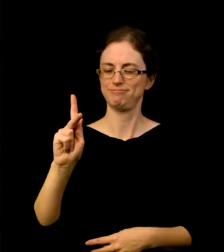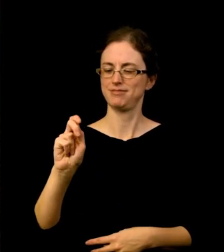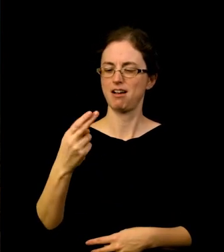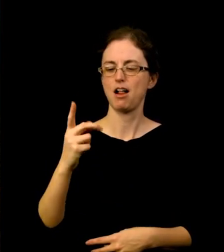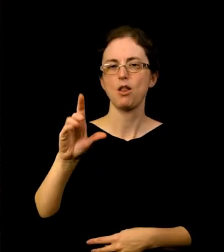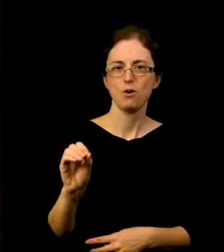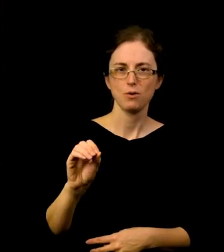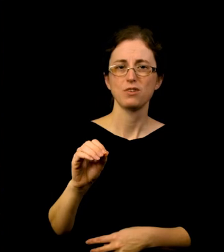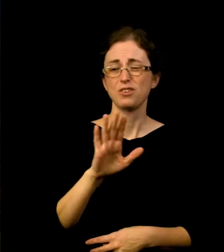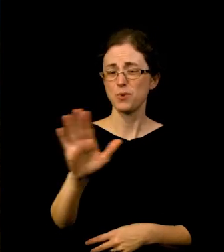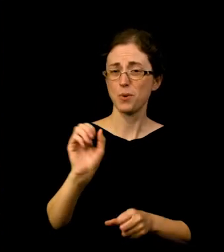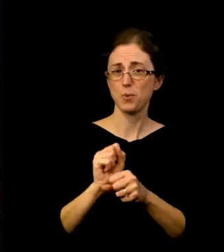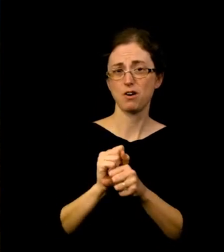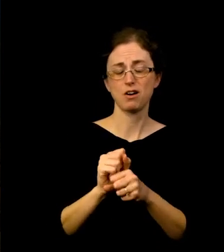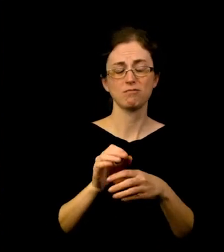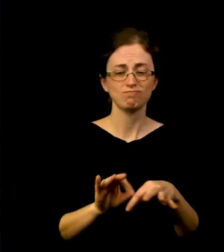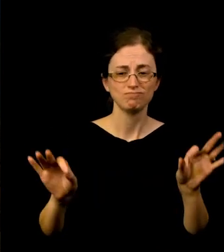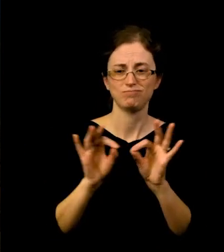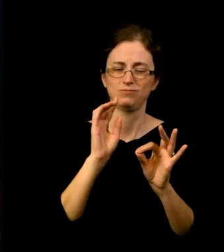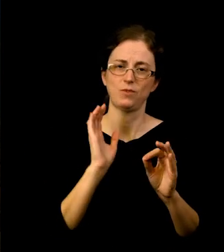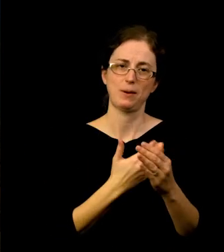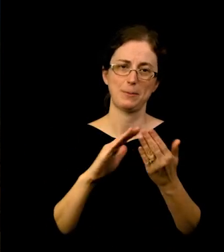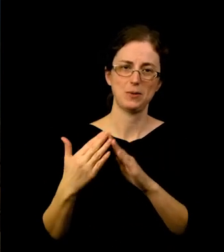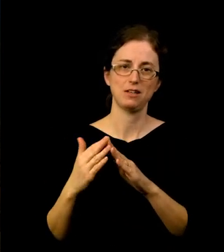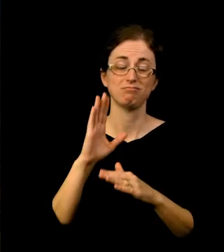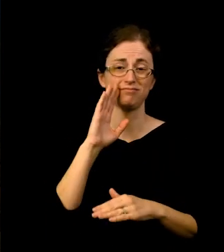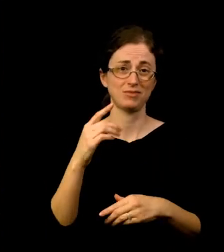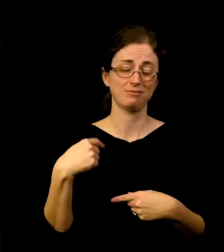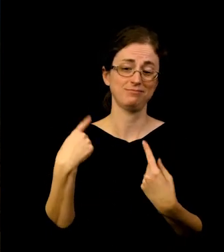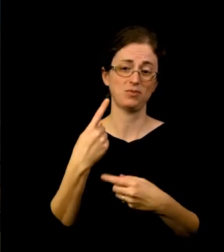And I know that the last year and a half have been difficult for the Museum, as has been for everyone.